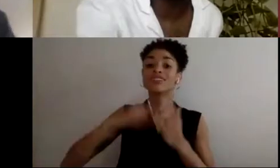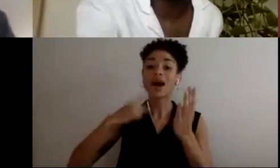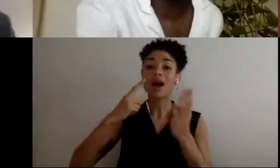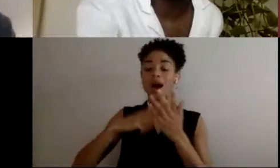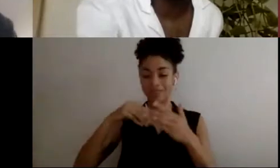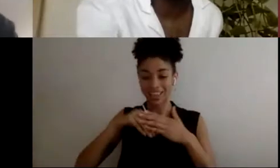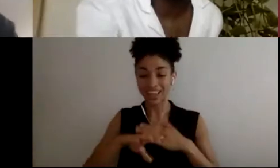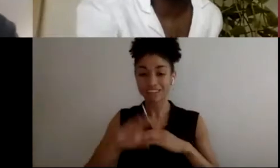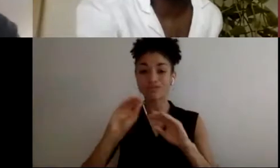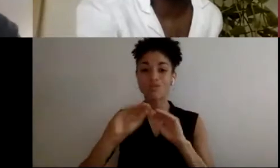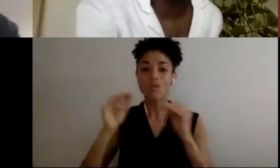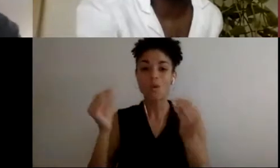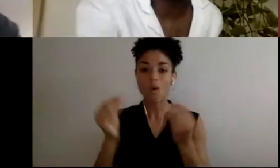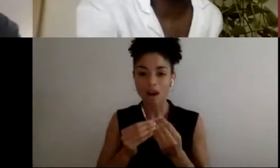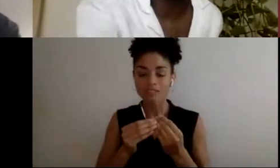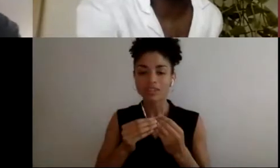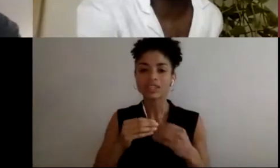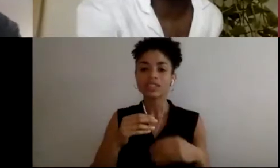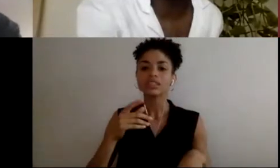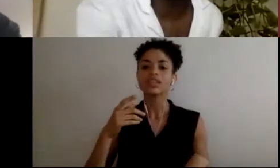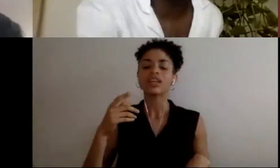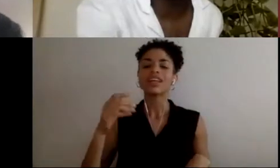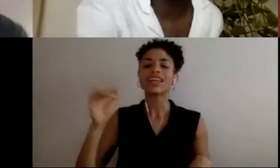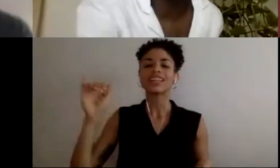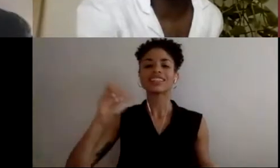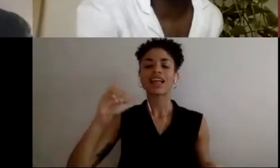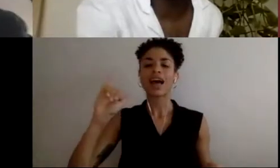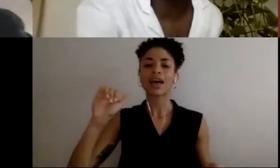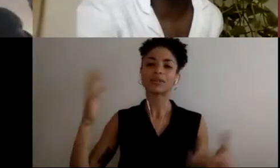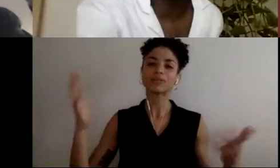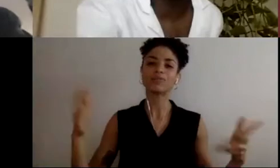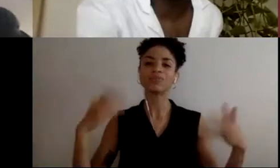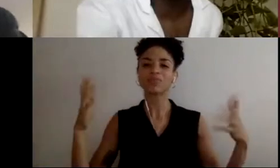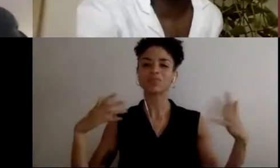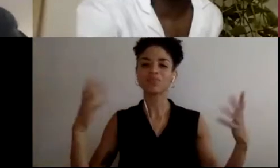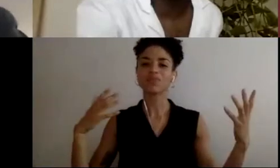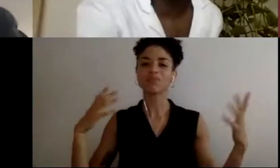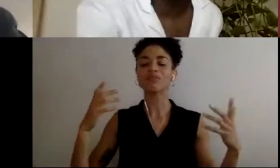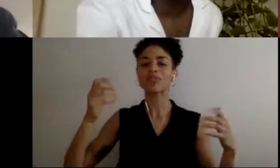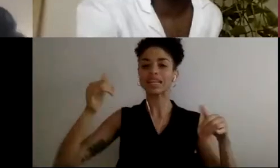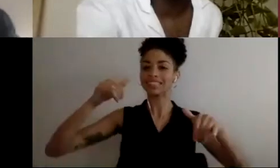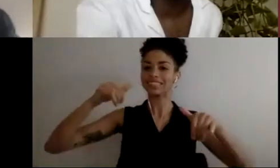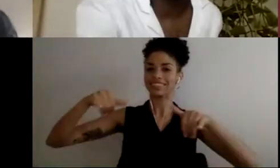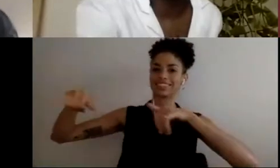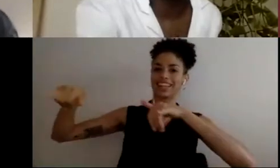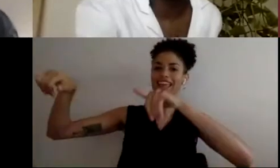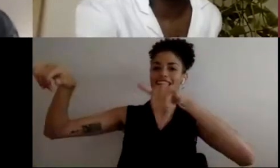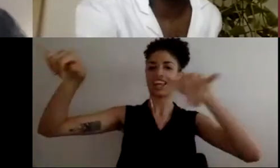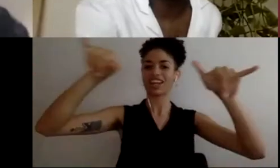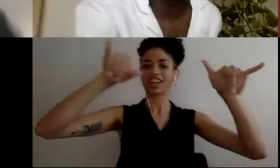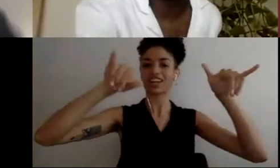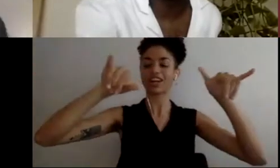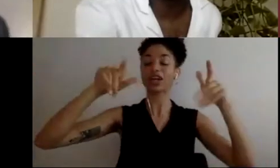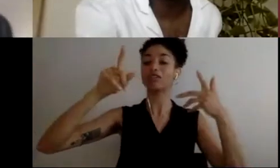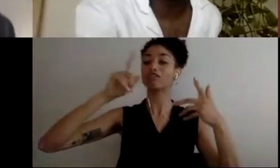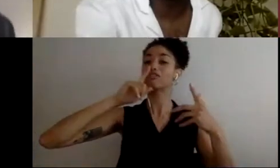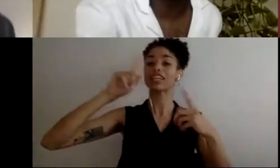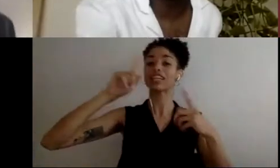I feel it's kind of like a standard but that no one can ever achieve, but they hope that you achieve it.